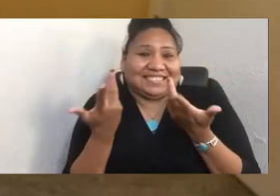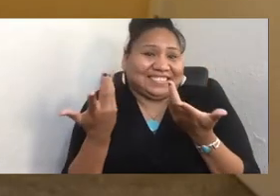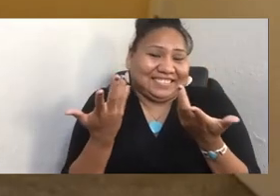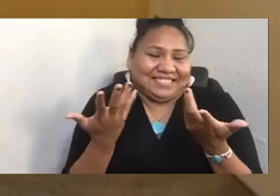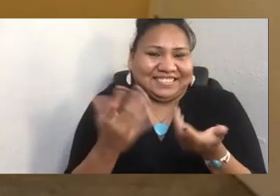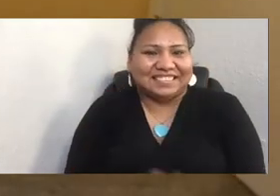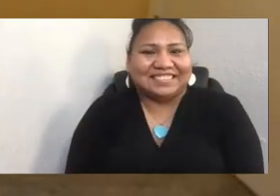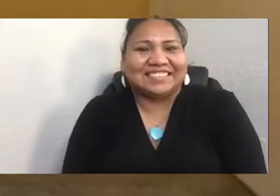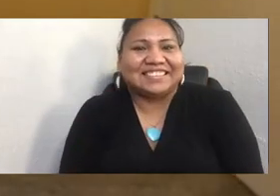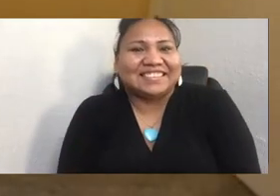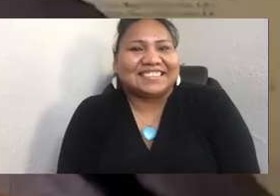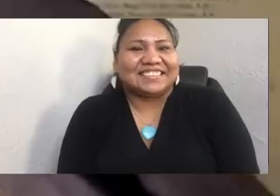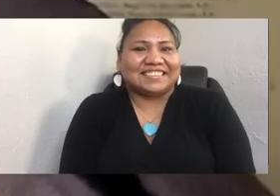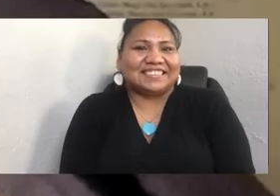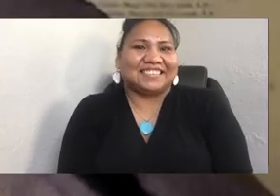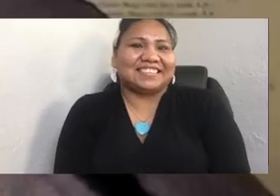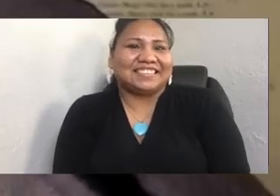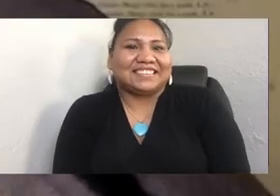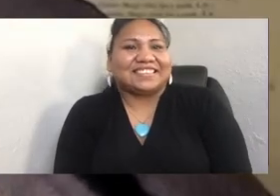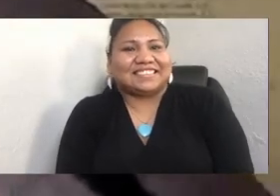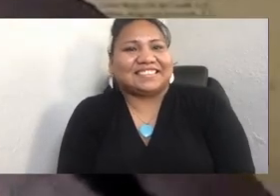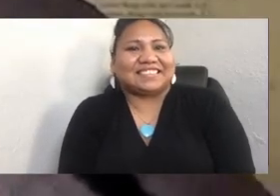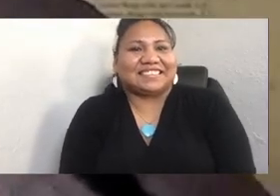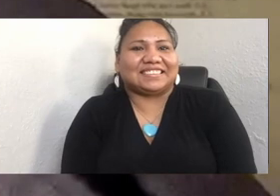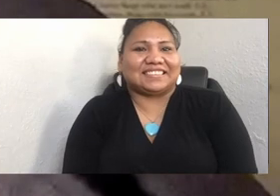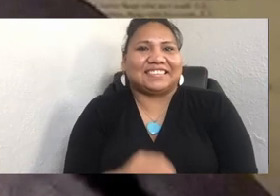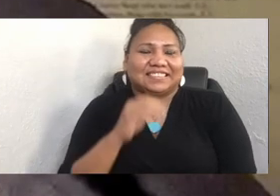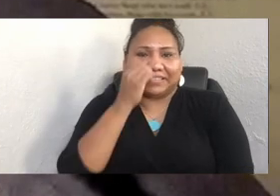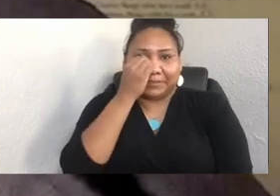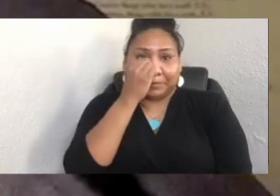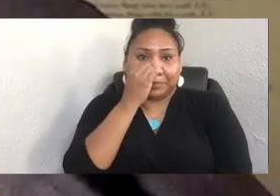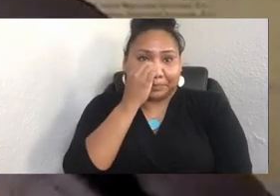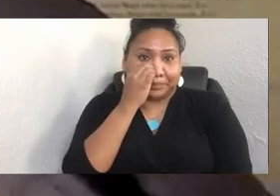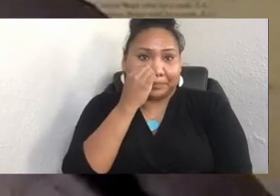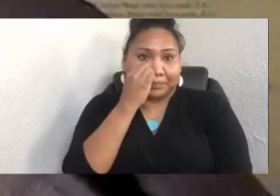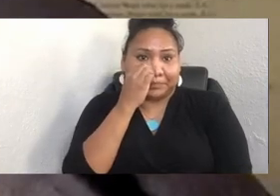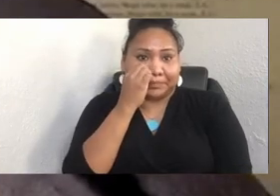[INTERPOSING VOICES] There's the idea of Indigenous Peoples'